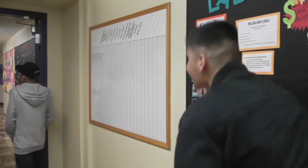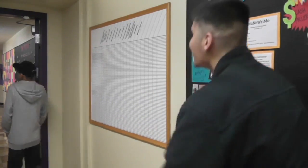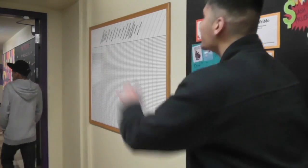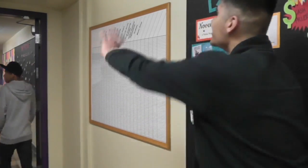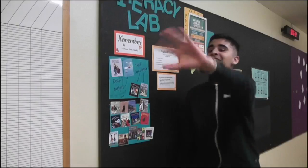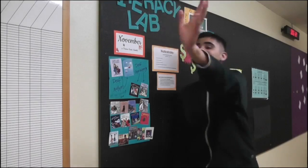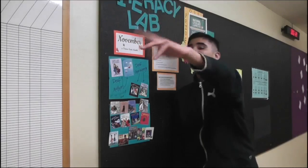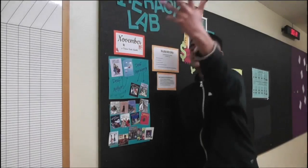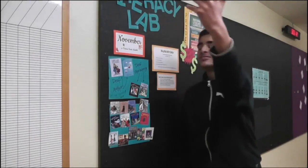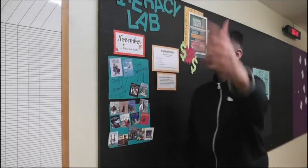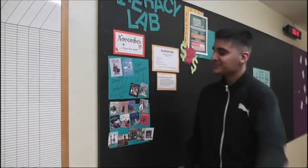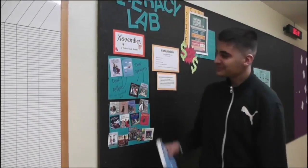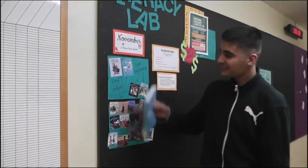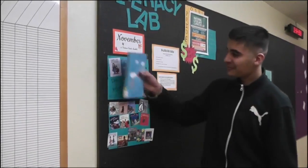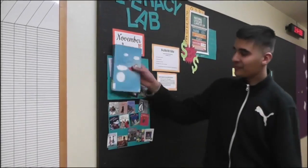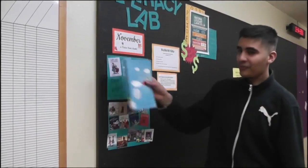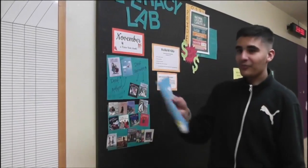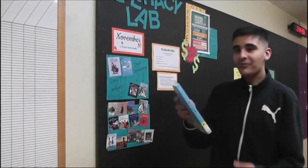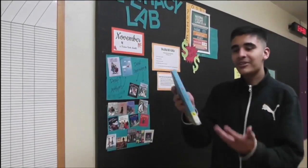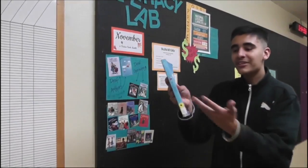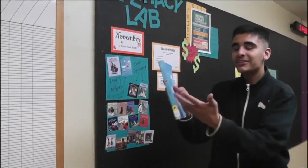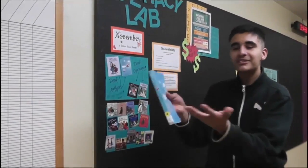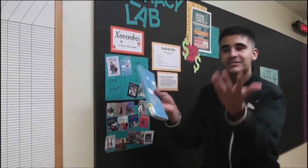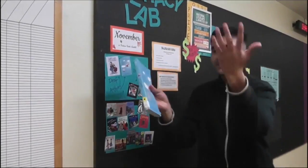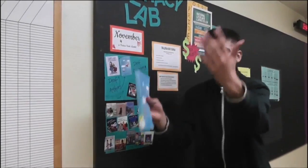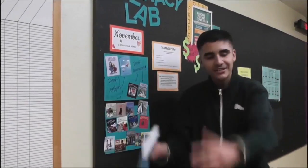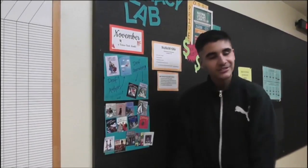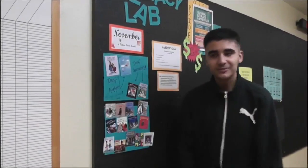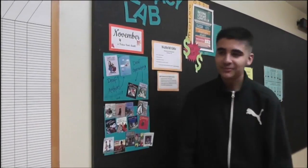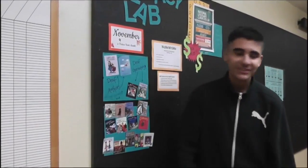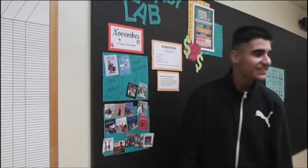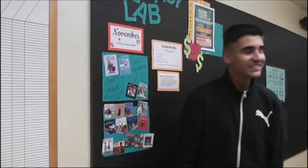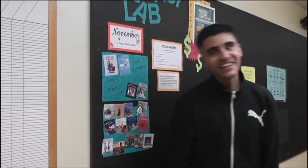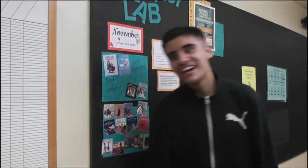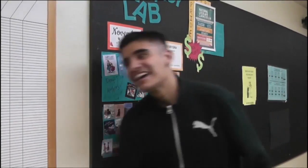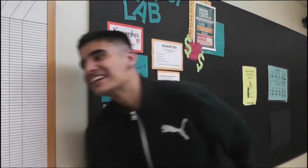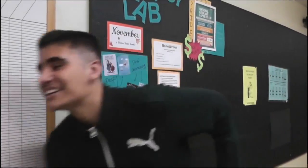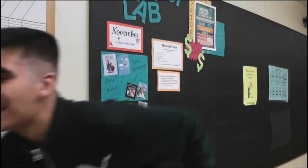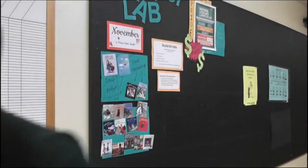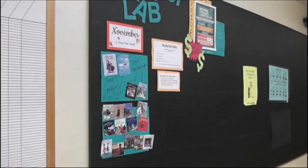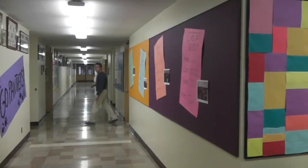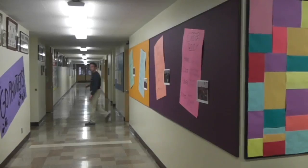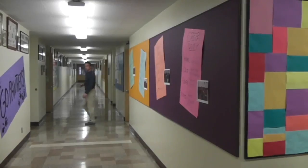Oh, hey, wait!! I have the book right here! Oh, well, I'll get him.